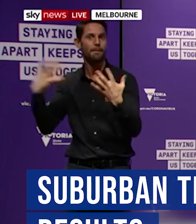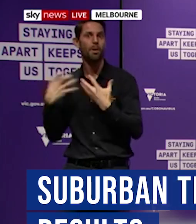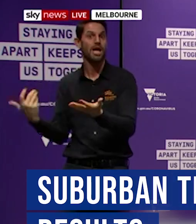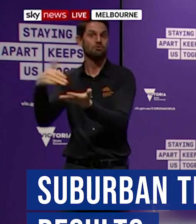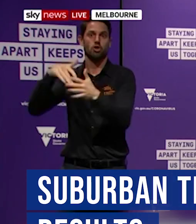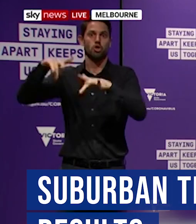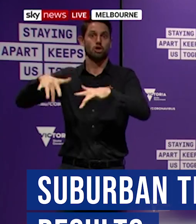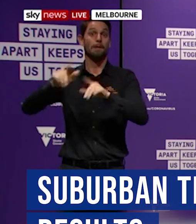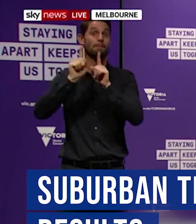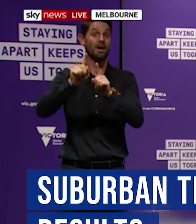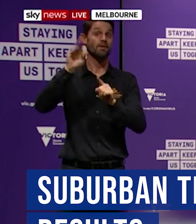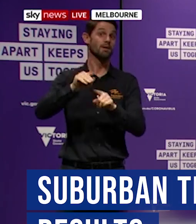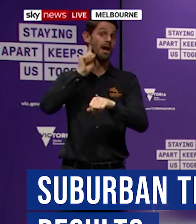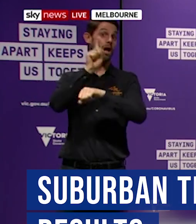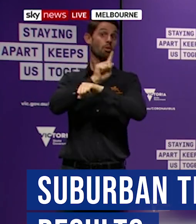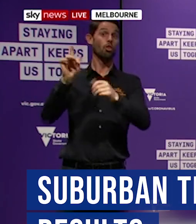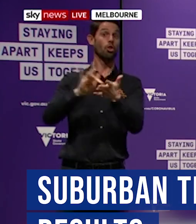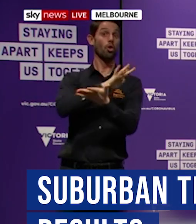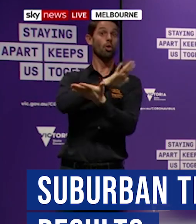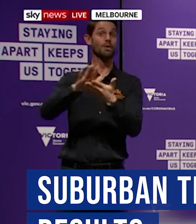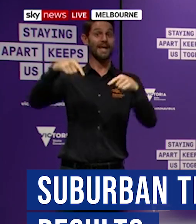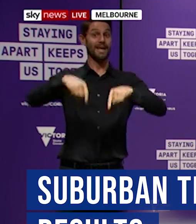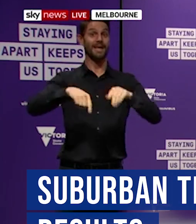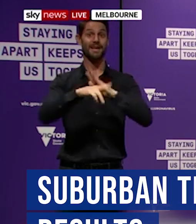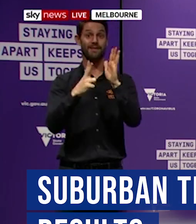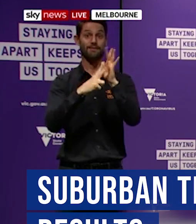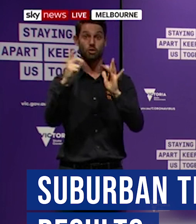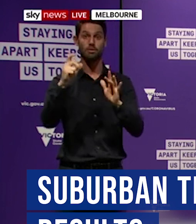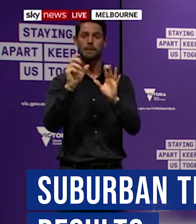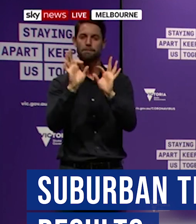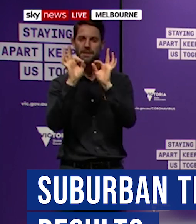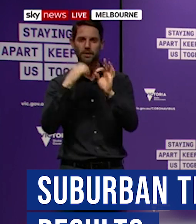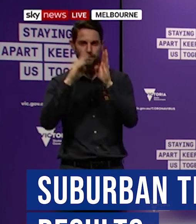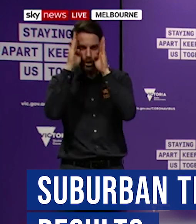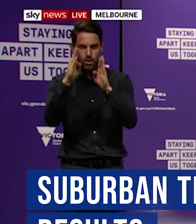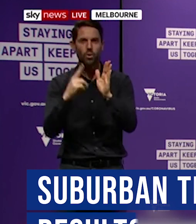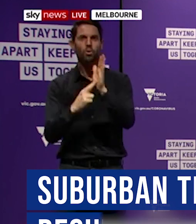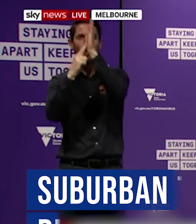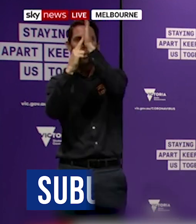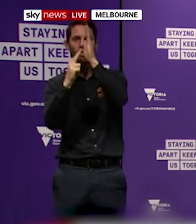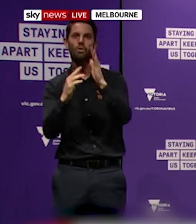Since last Thursday across the state and with a particular focus on those hot spots that are well known to all of you,